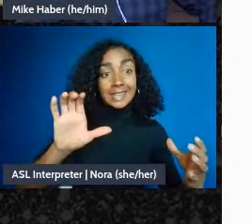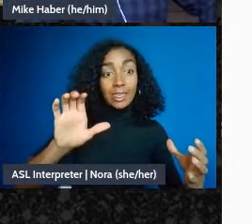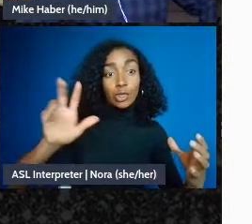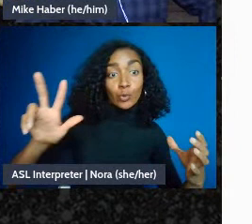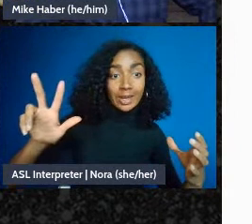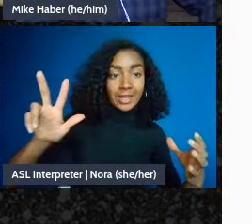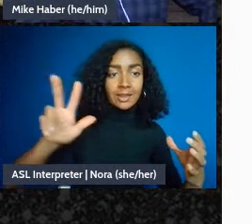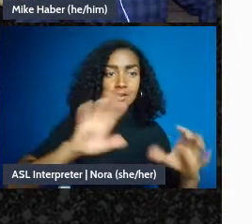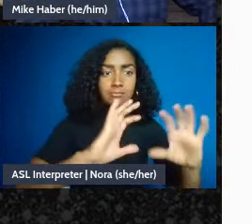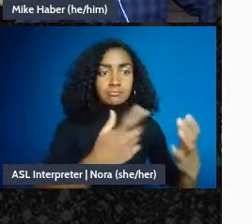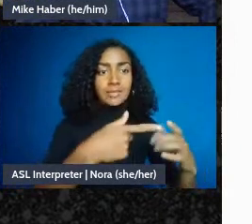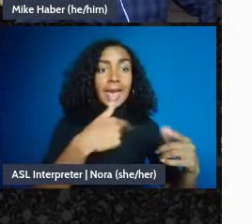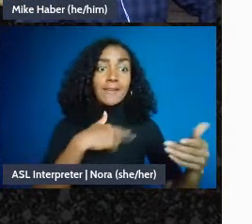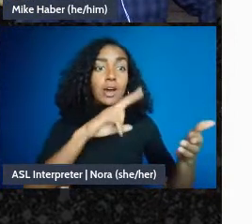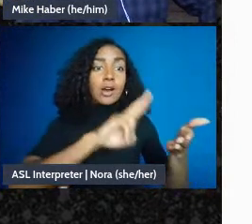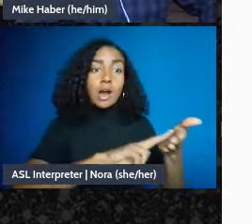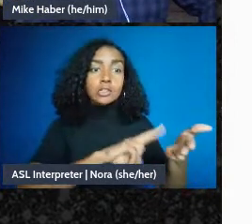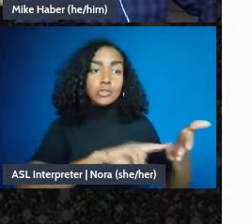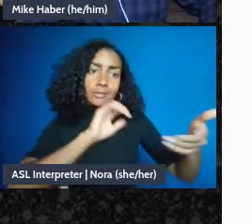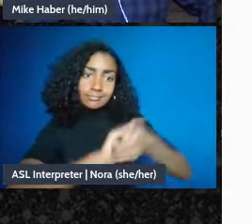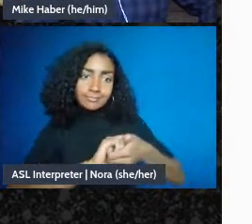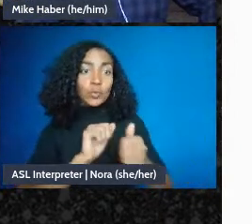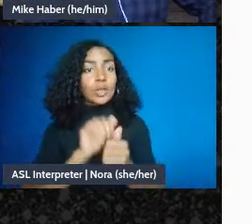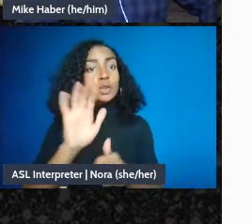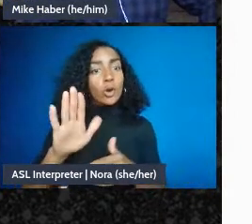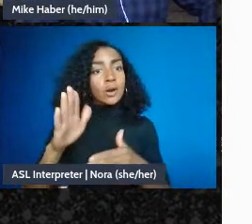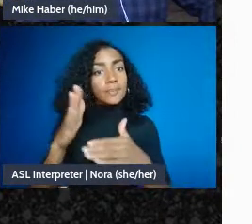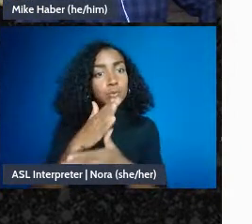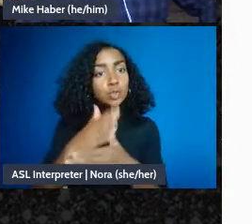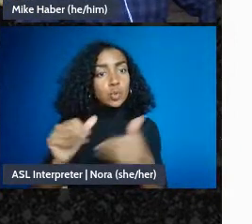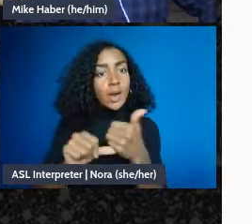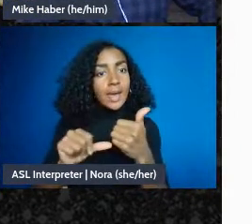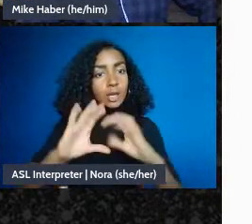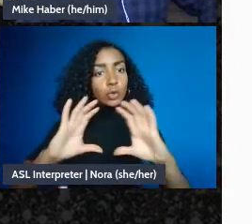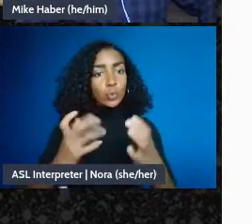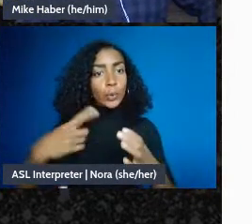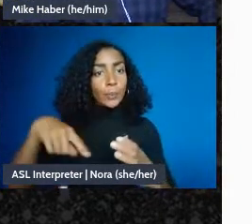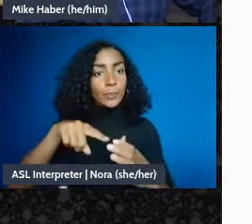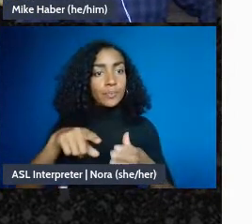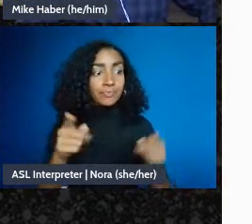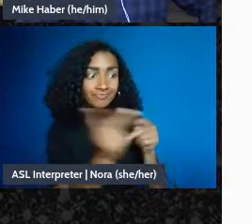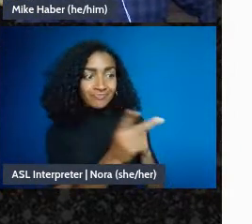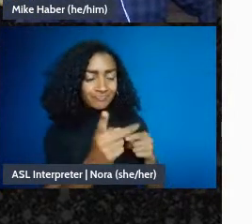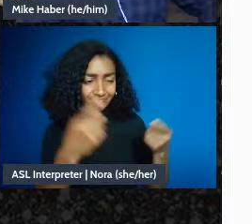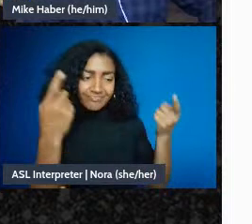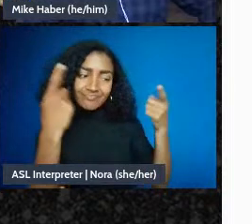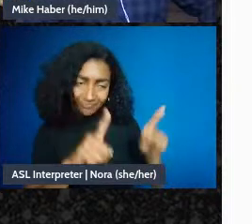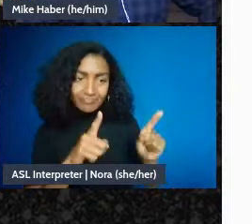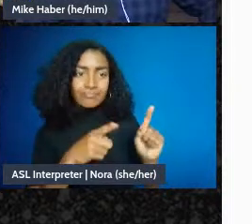your mutual aid group where you agree to sort of comply with what they tell you, that you have to